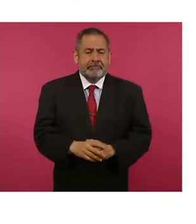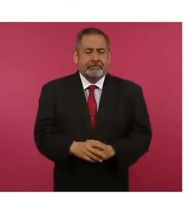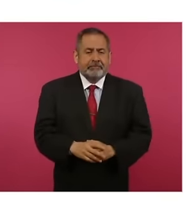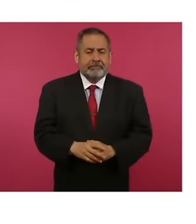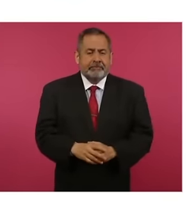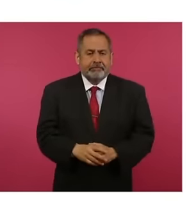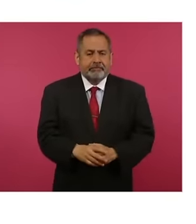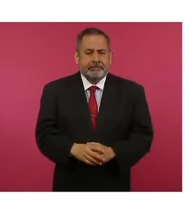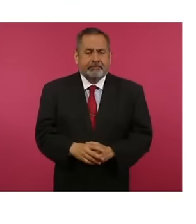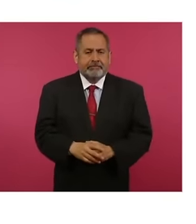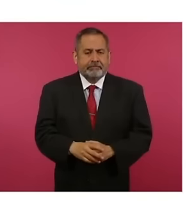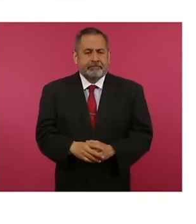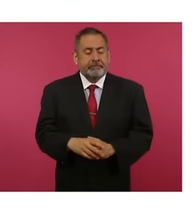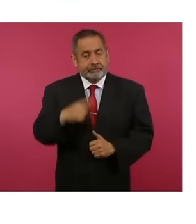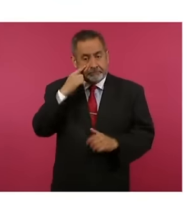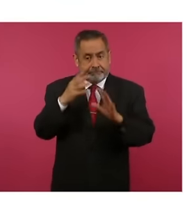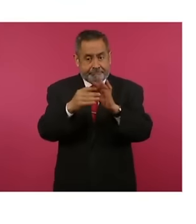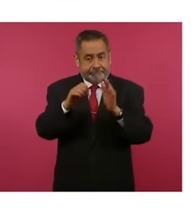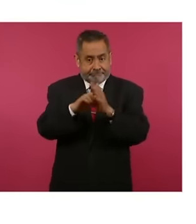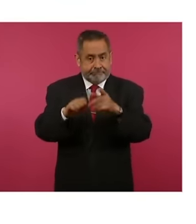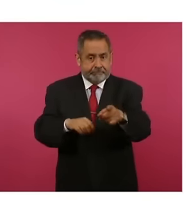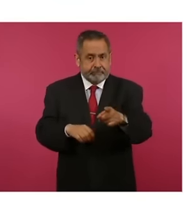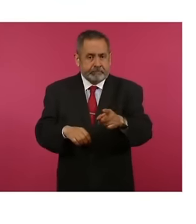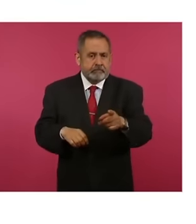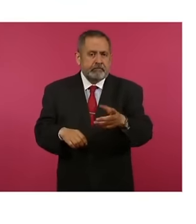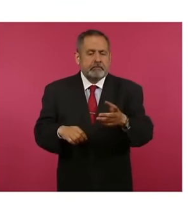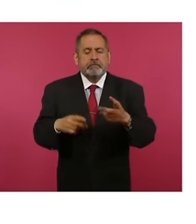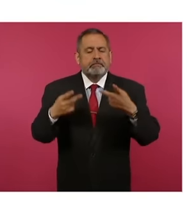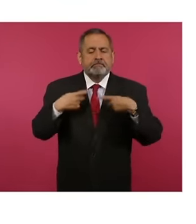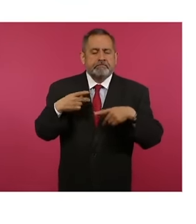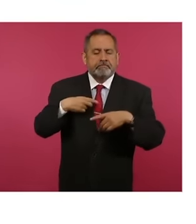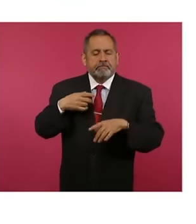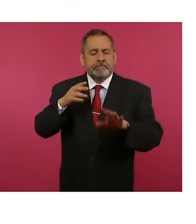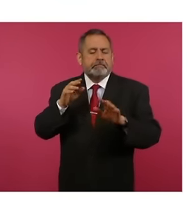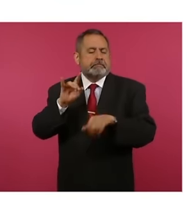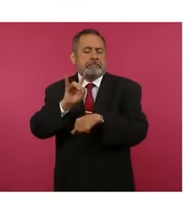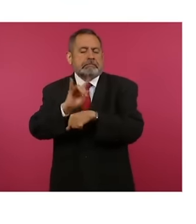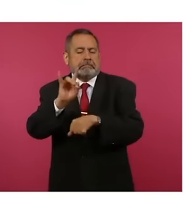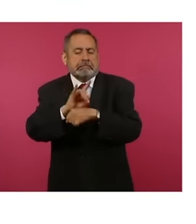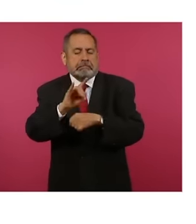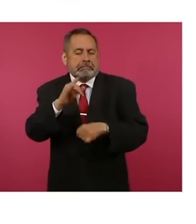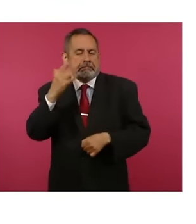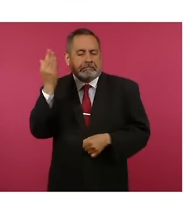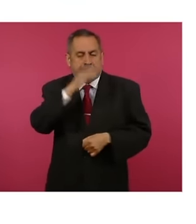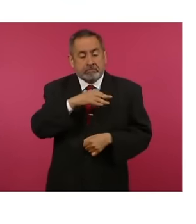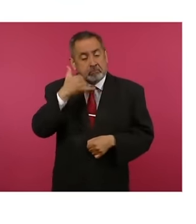do it but this is an example. person communicates to advise you because as you enter